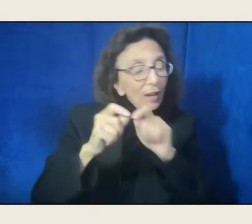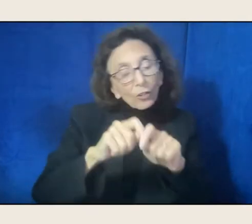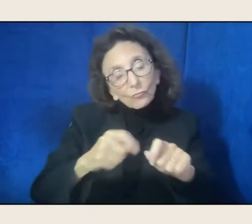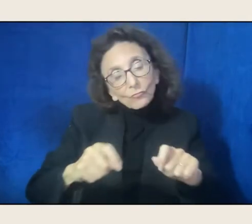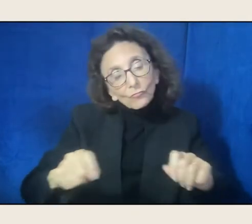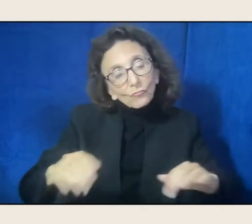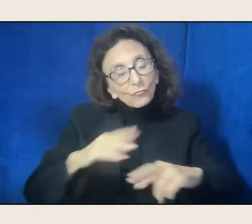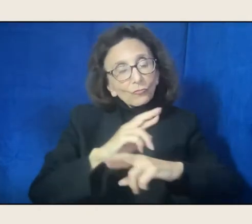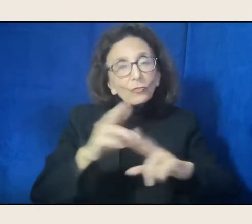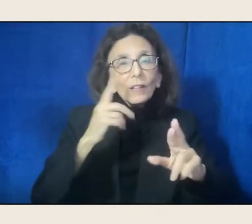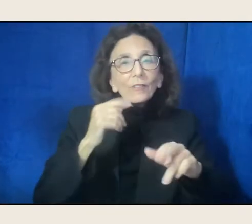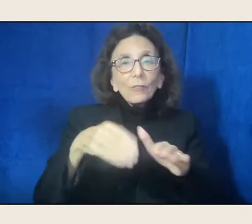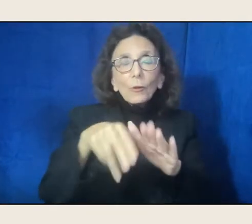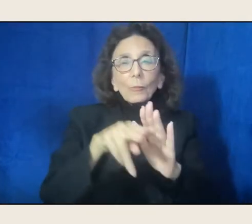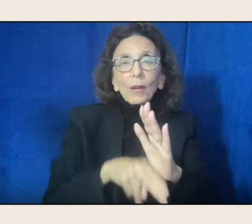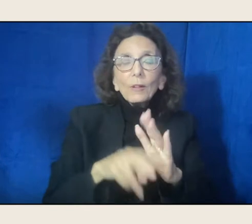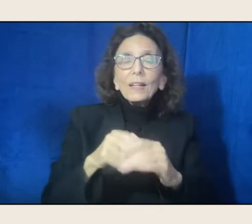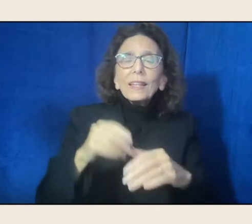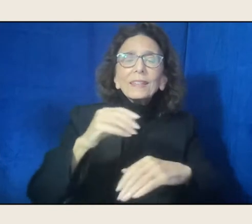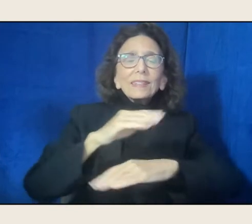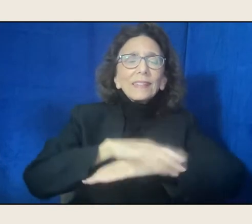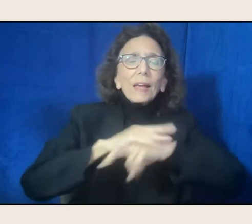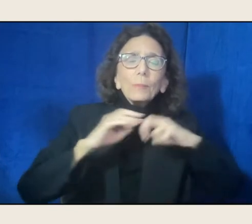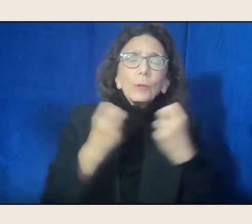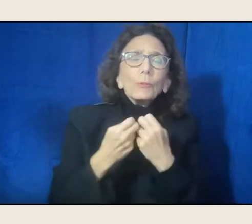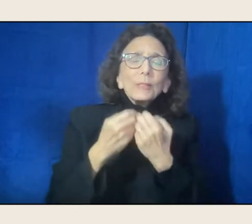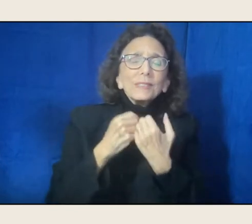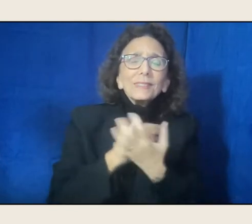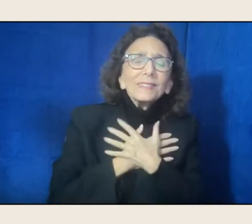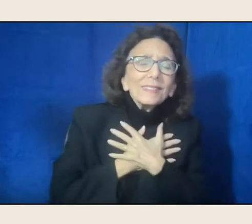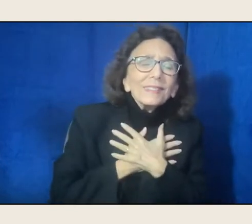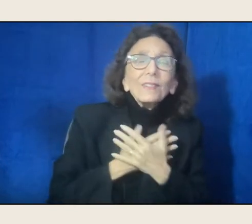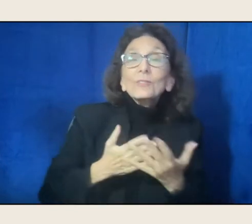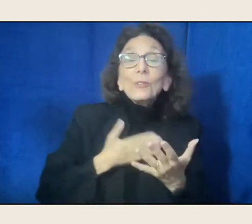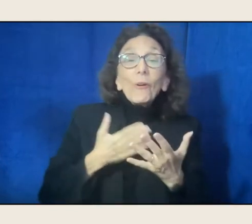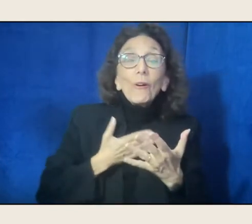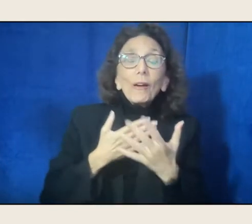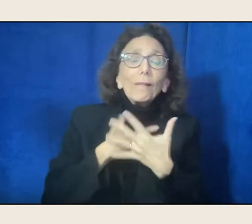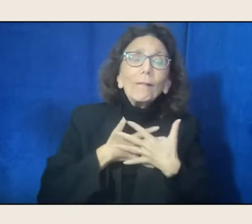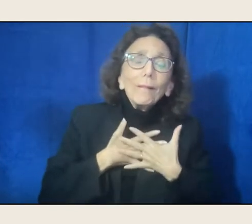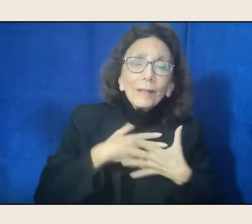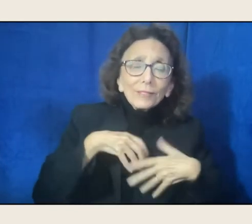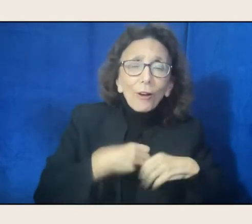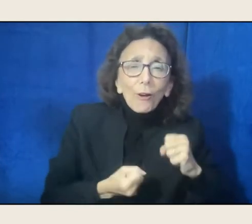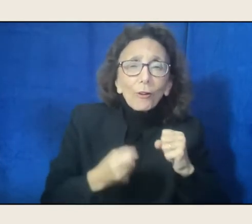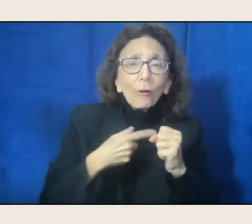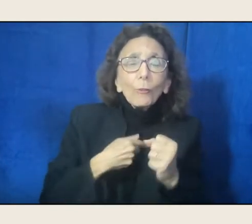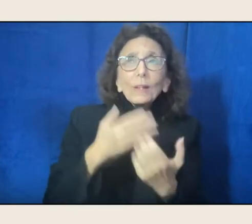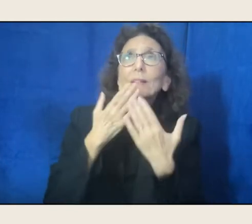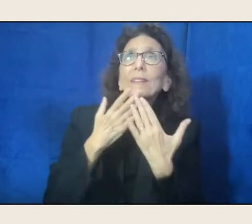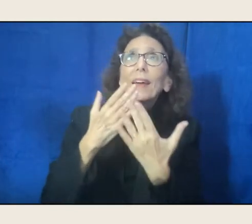"We pray of suffering and remorse. "We give thanks. "Perhaps the world will end at the kitchen table,